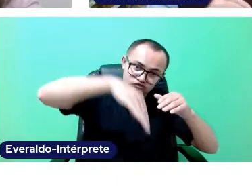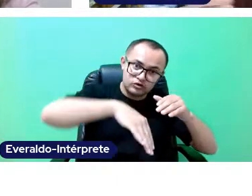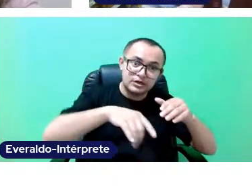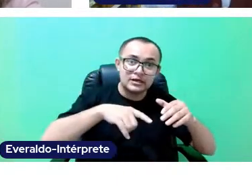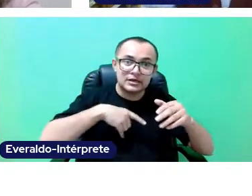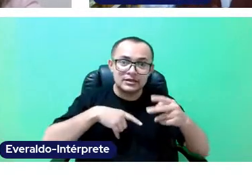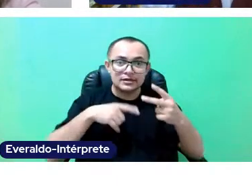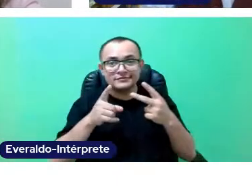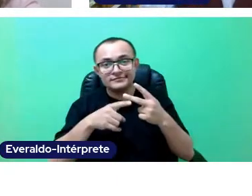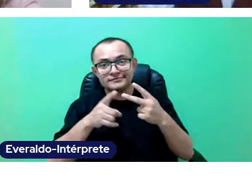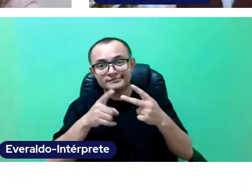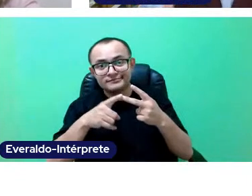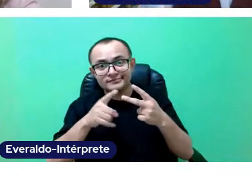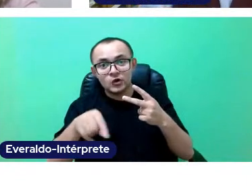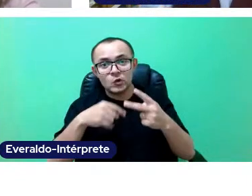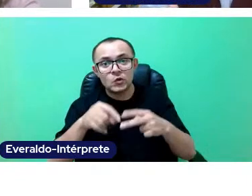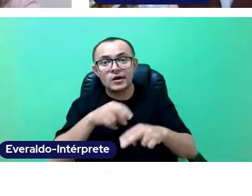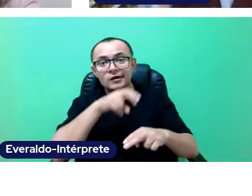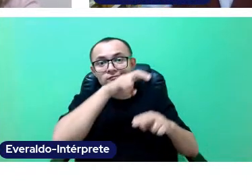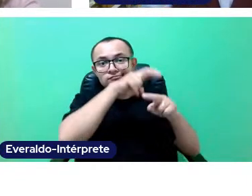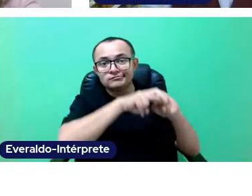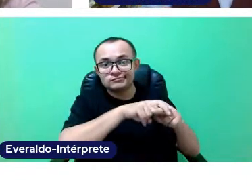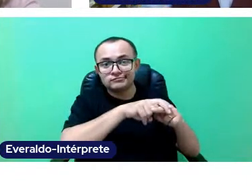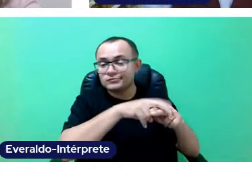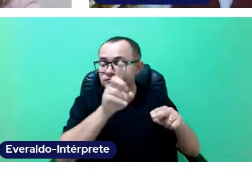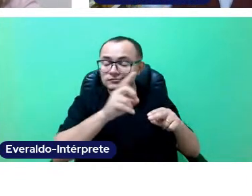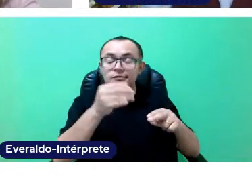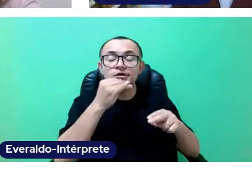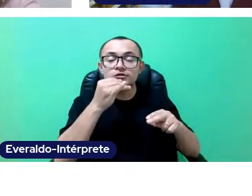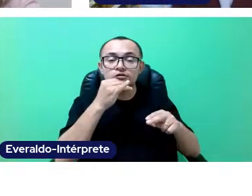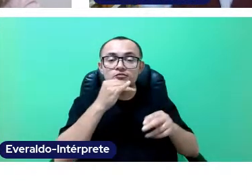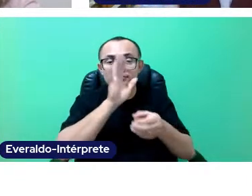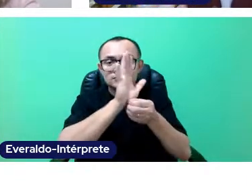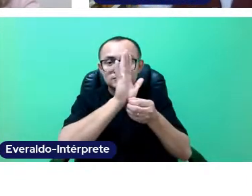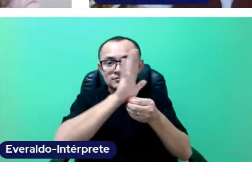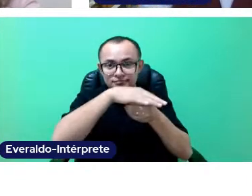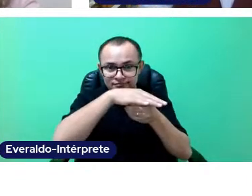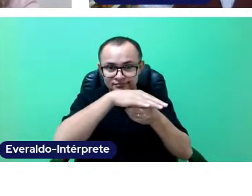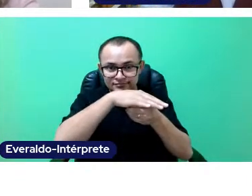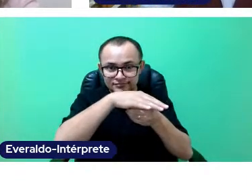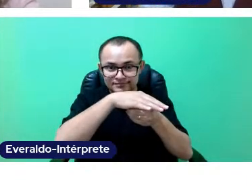and from then he realizes that the water from one of those may be getting to the water in the other, and they go to their parents and say